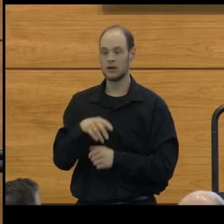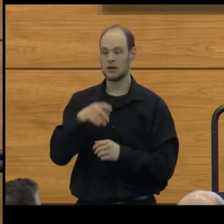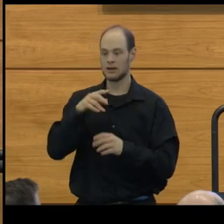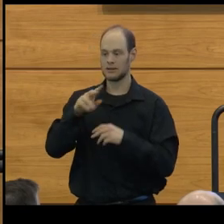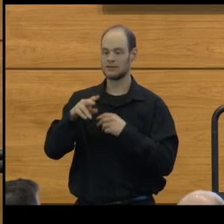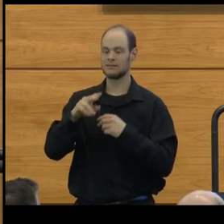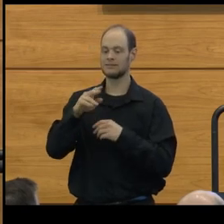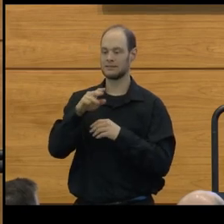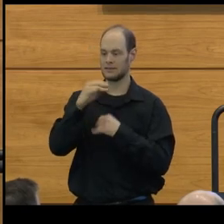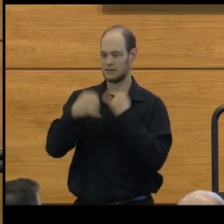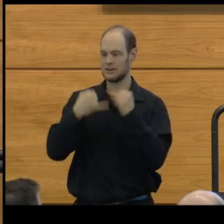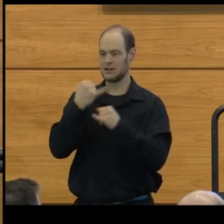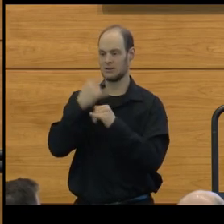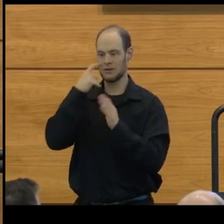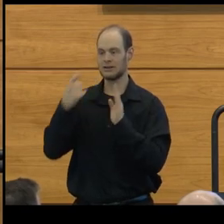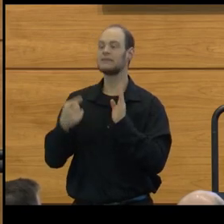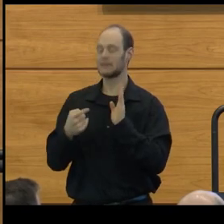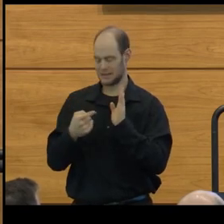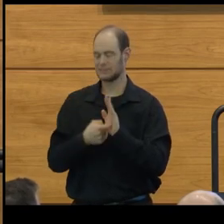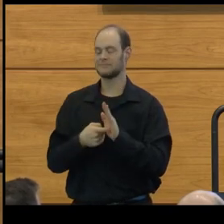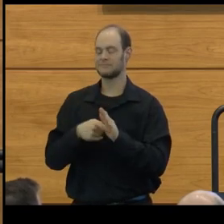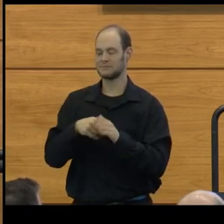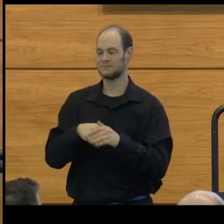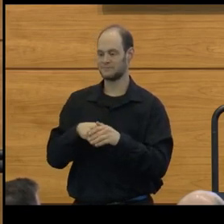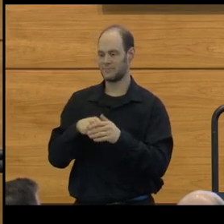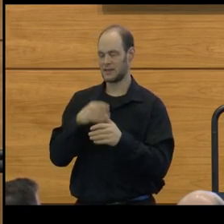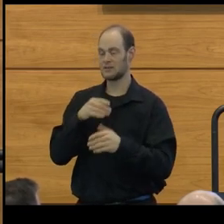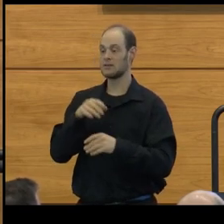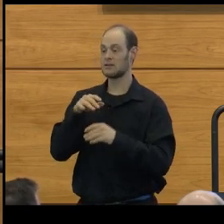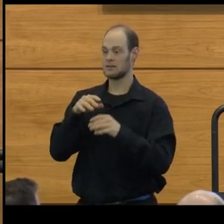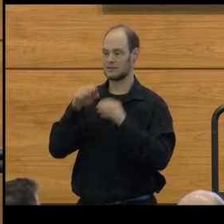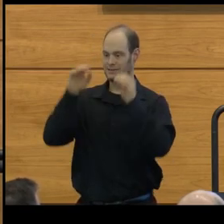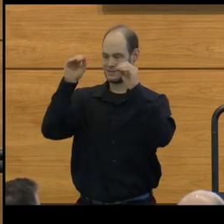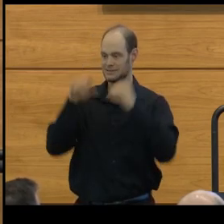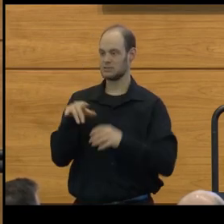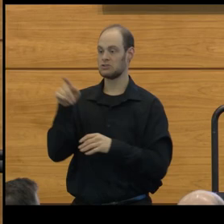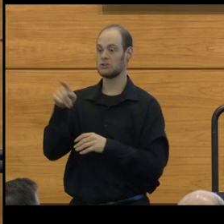human computer interaction scholar, advances social justice